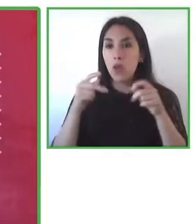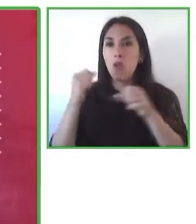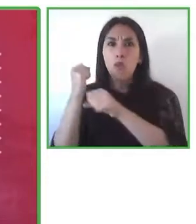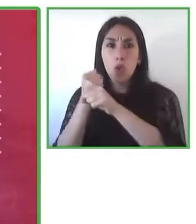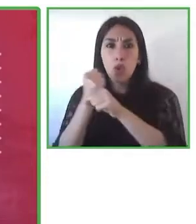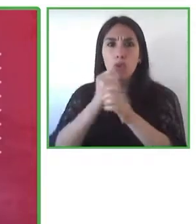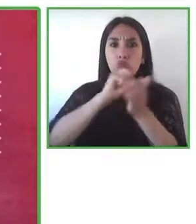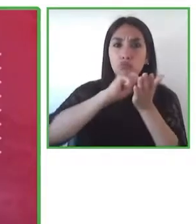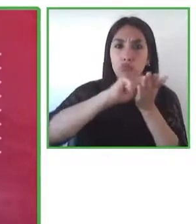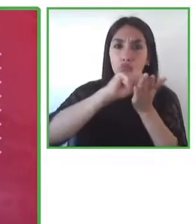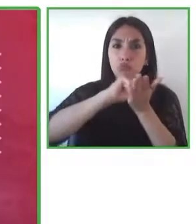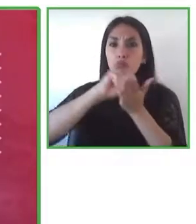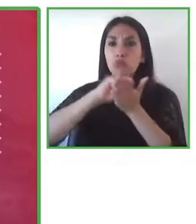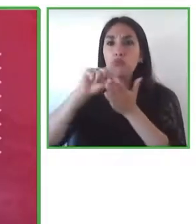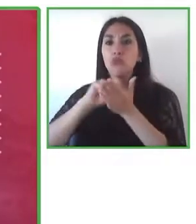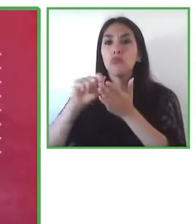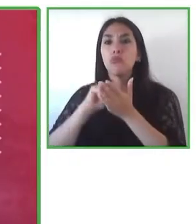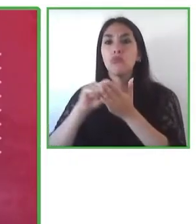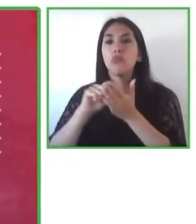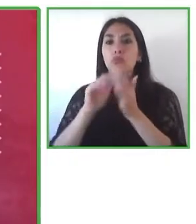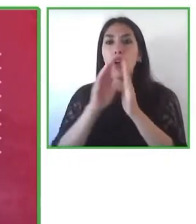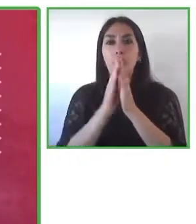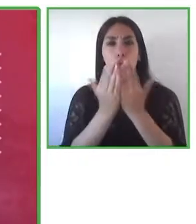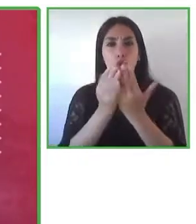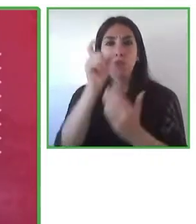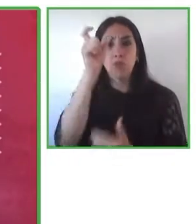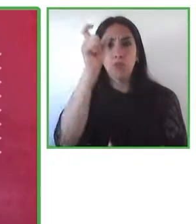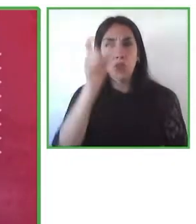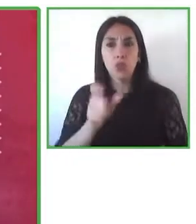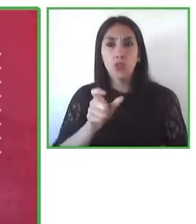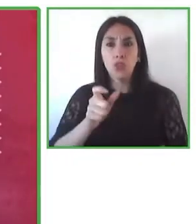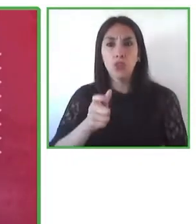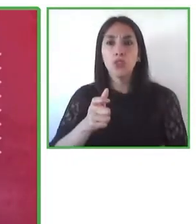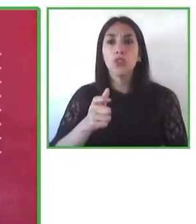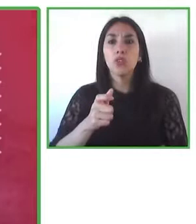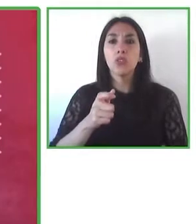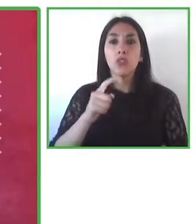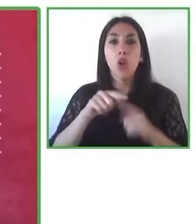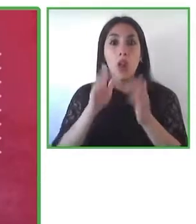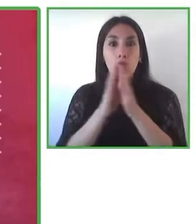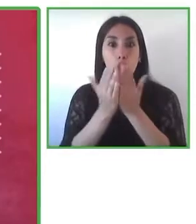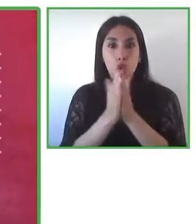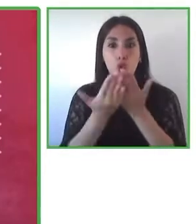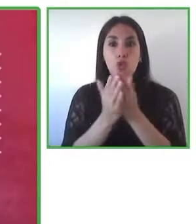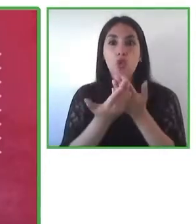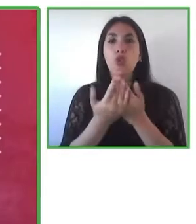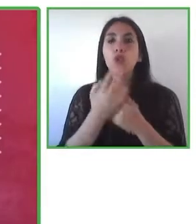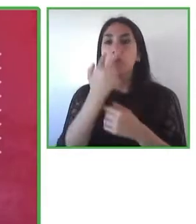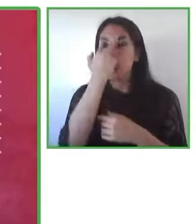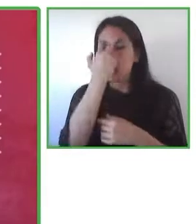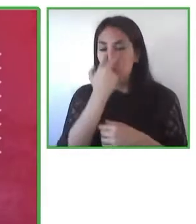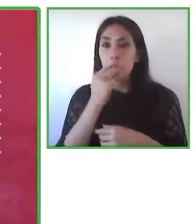use of copyright material by people with visual disabilities to be able to share that information